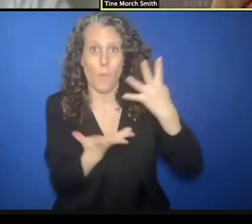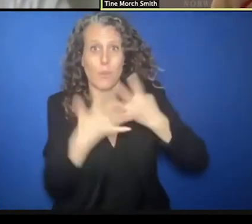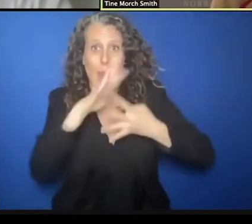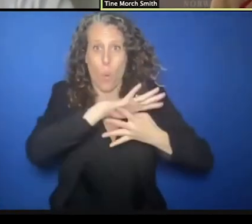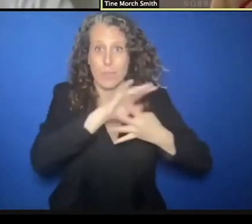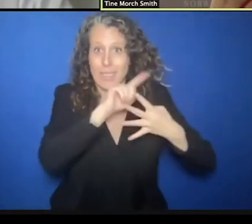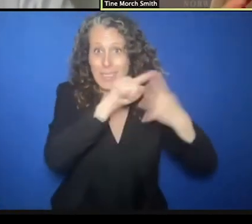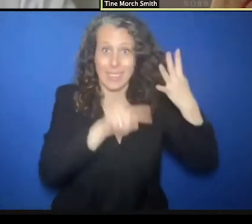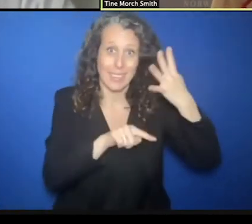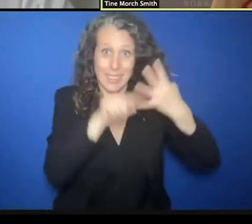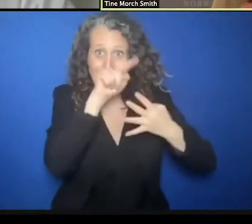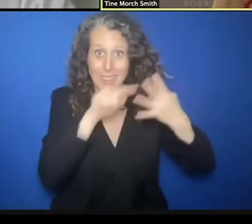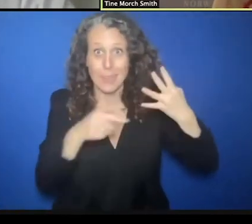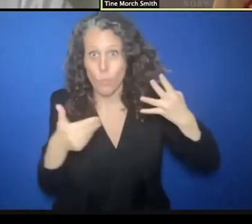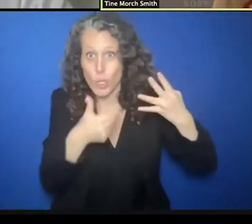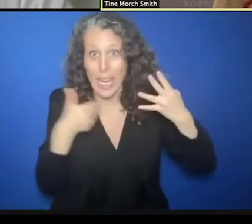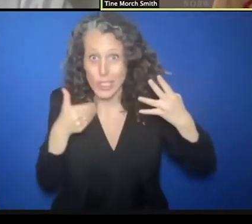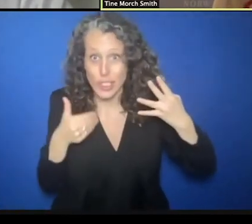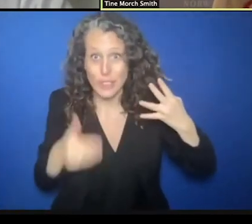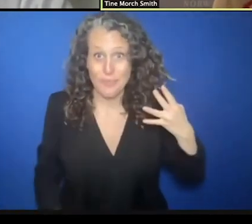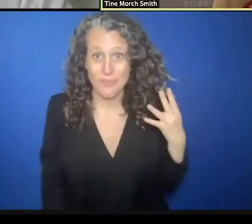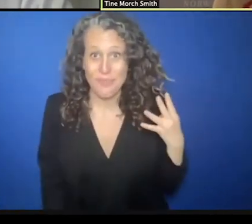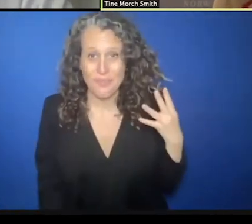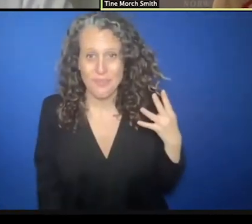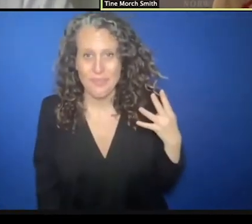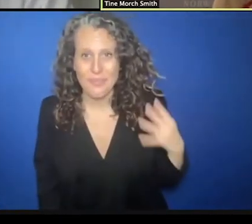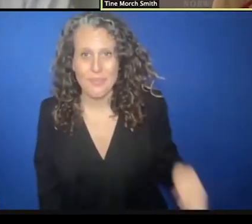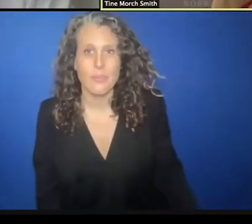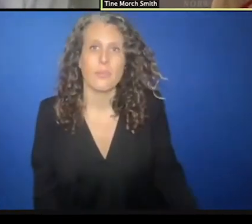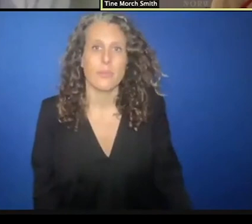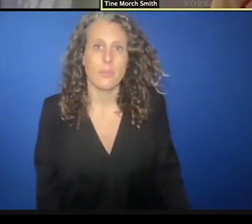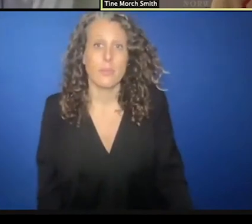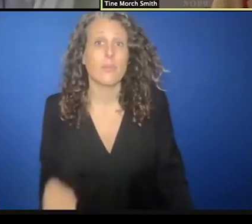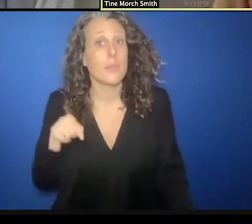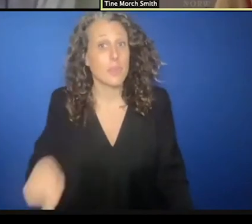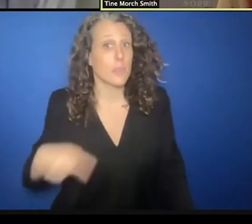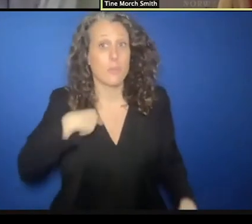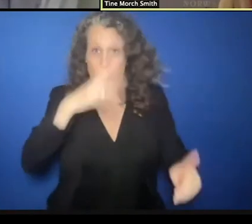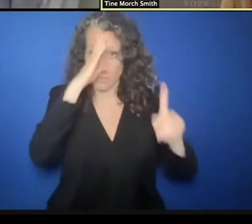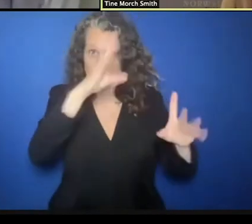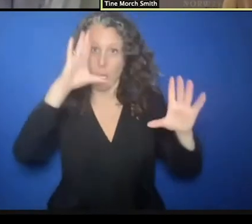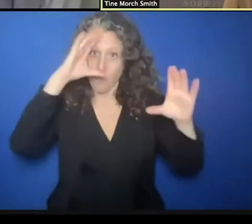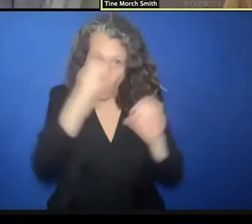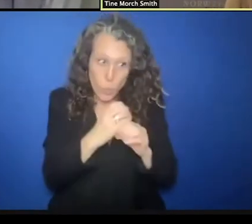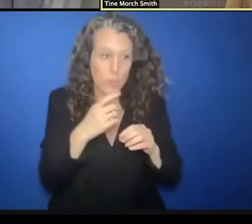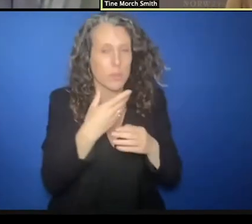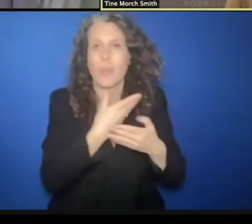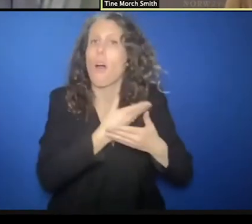we will put particular focus on this in all country situations on the council's agenda.